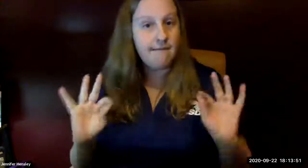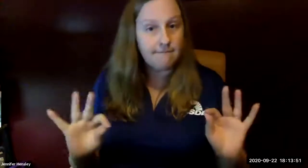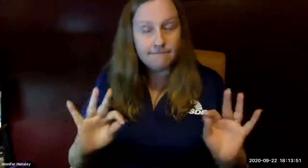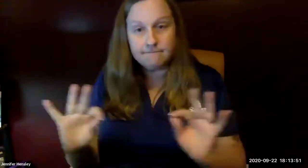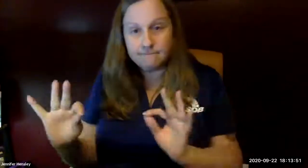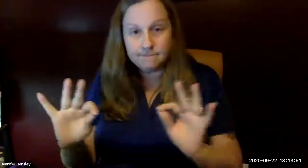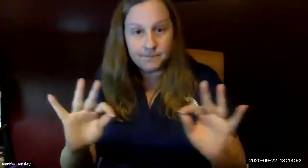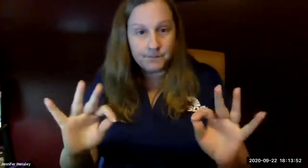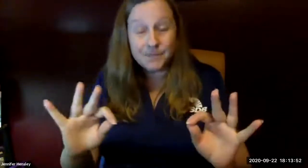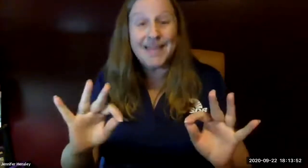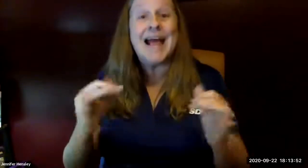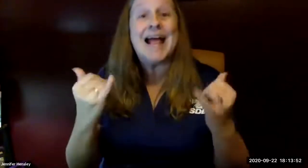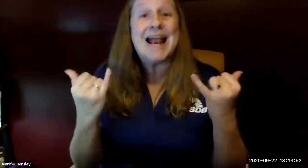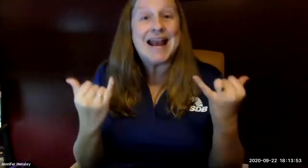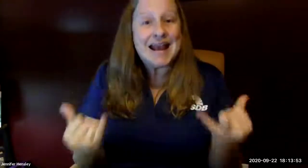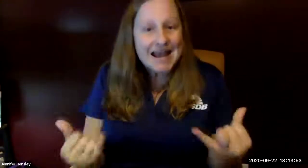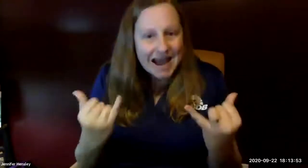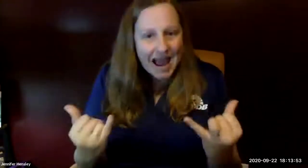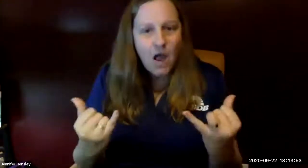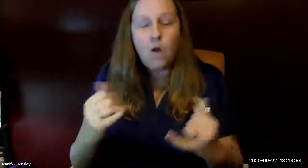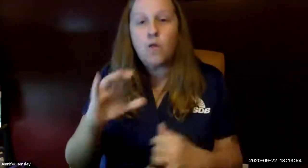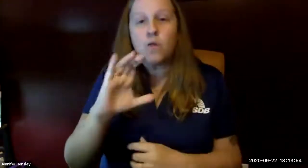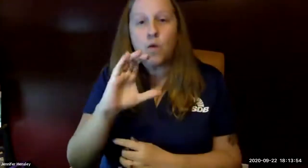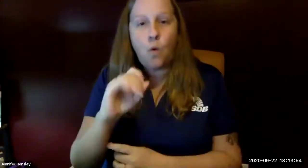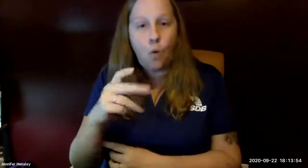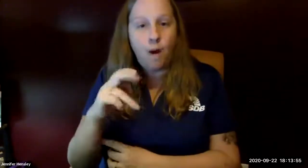so birth to three and three to five is